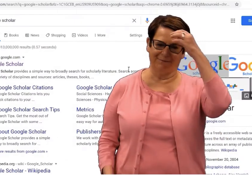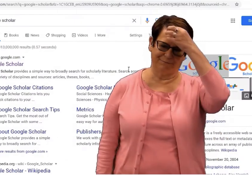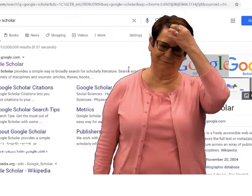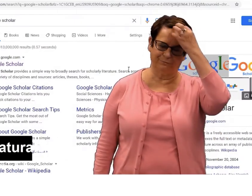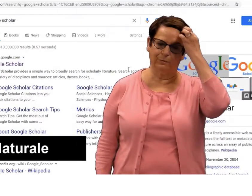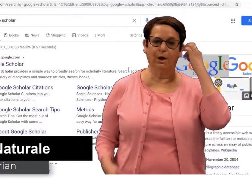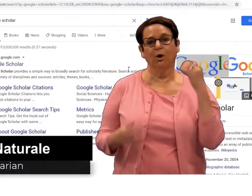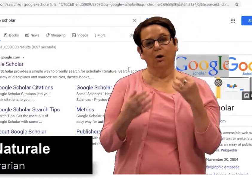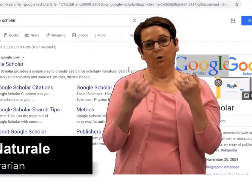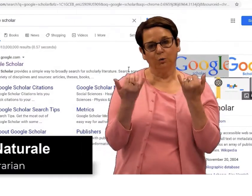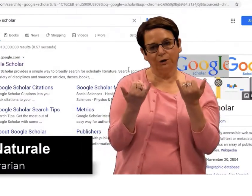Hello.